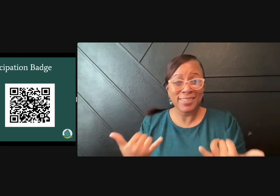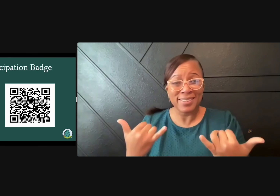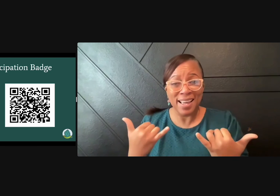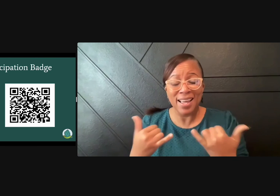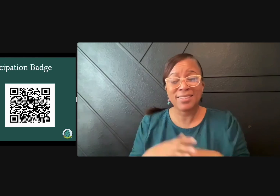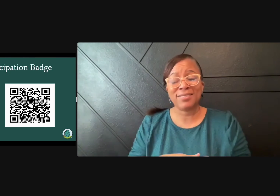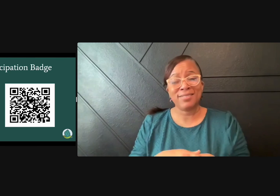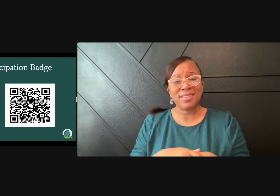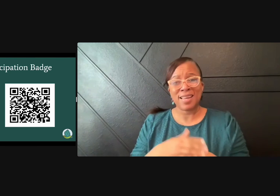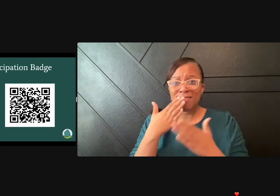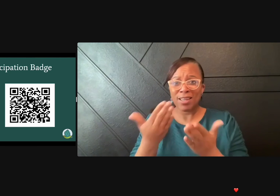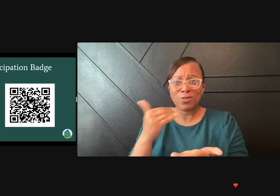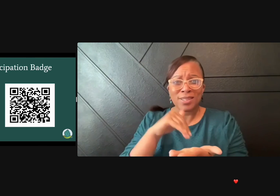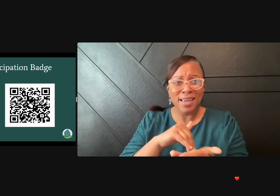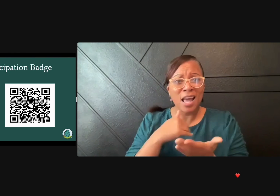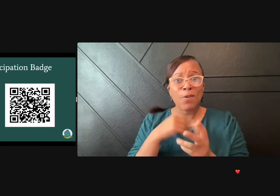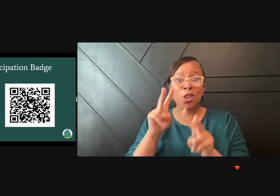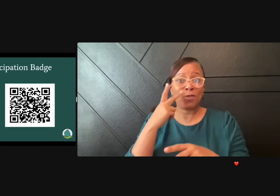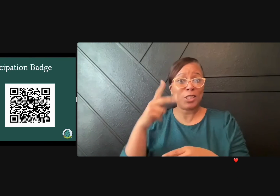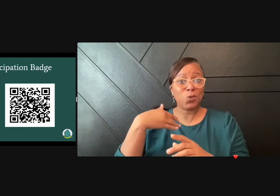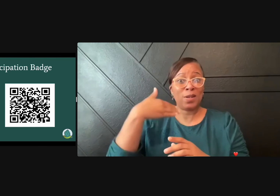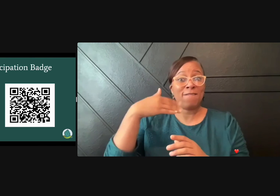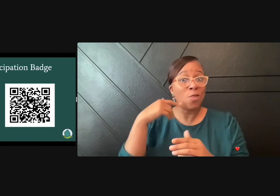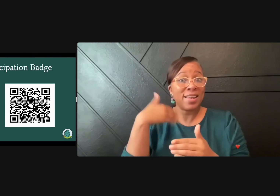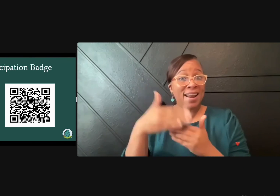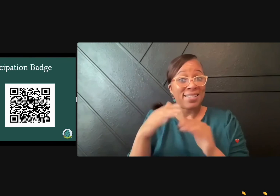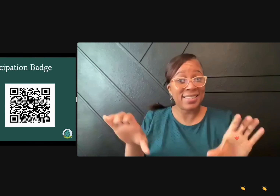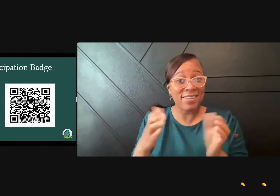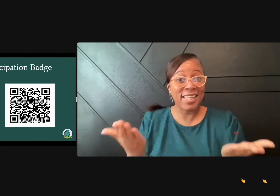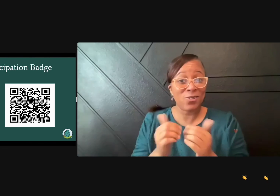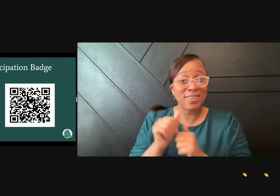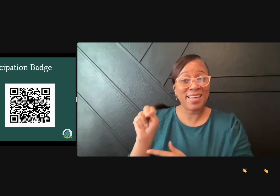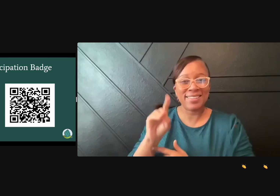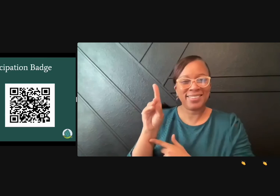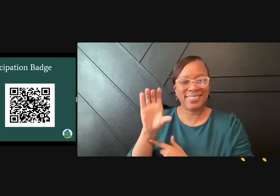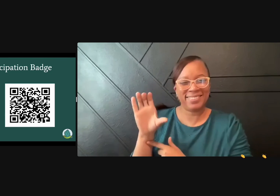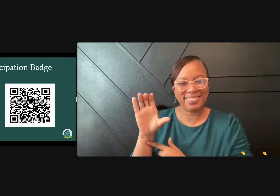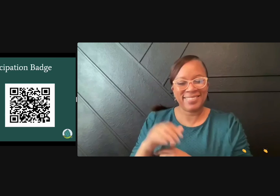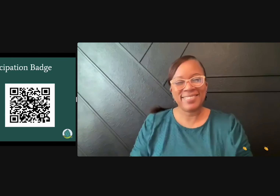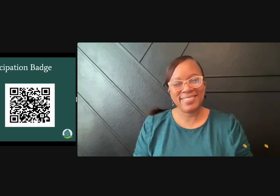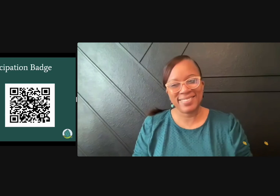Well, that is it for today. Thank you again. And we look forward to the next activity here at NDC.